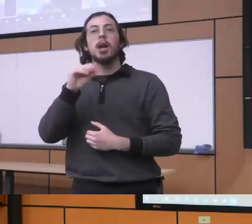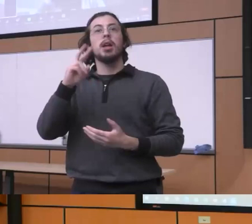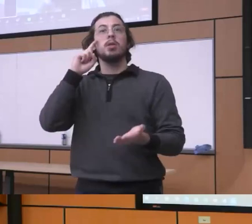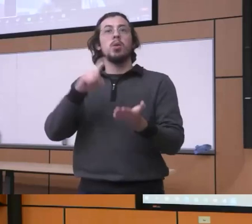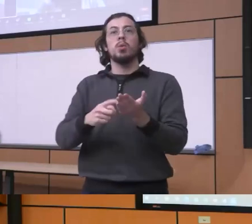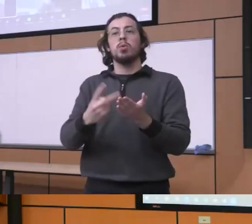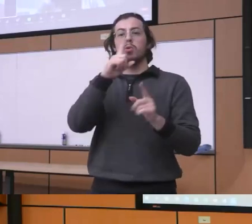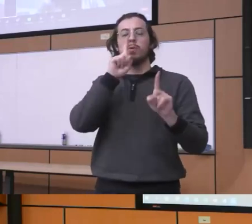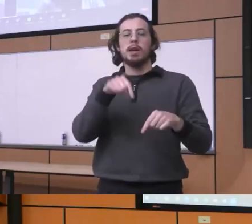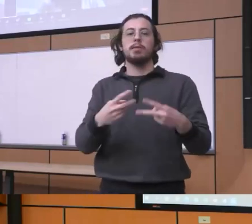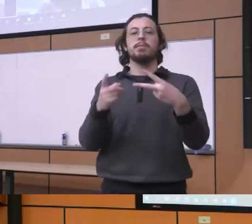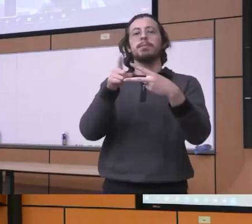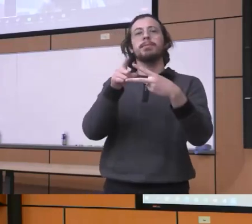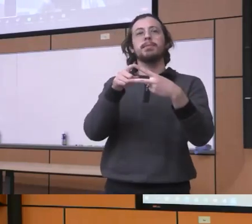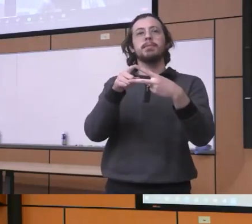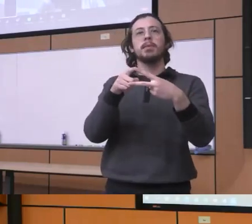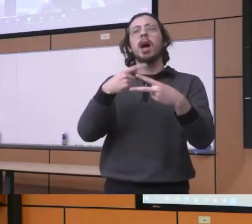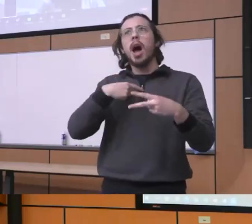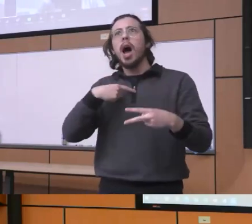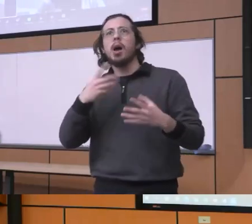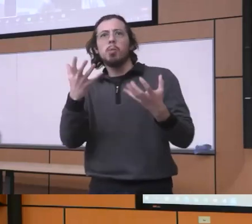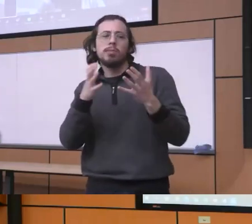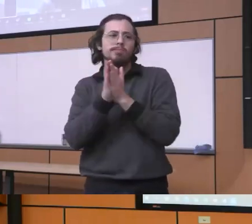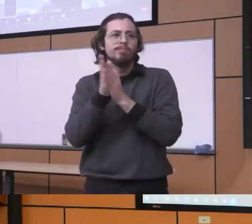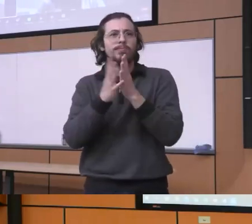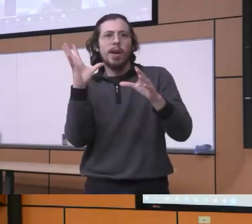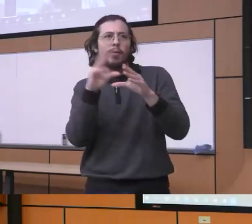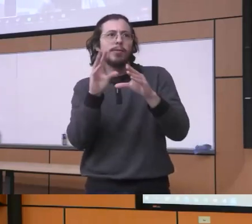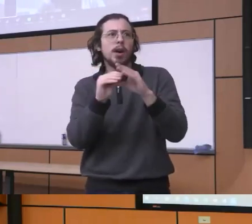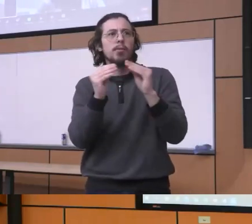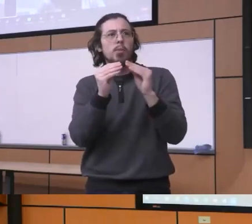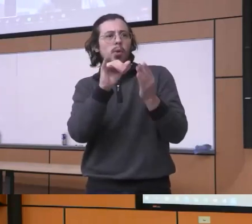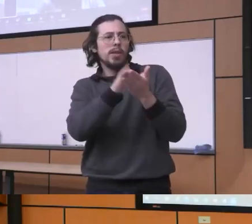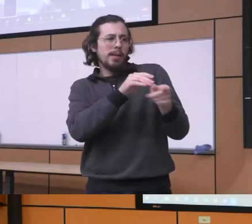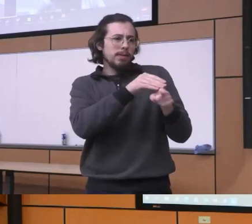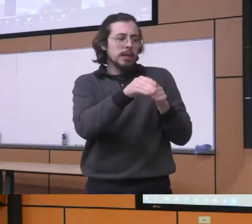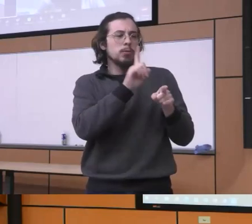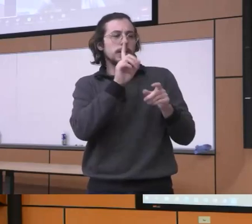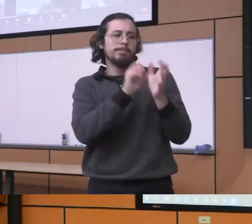one reaction is that I want to be more involved in the field and really do more of the work you